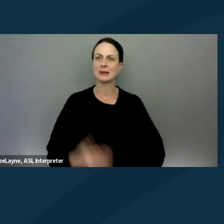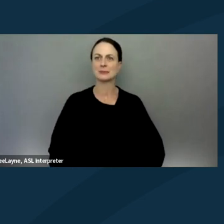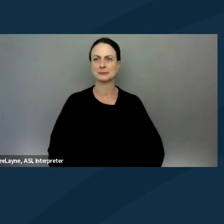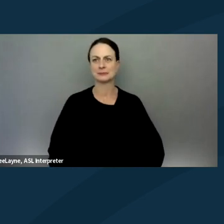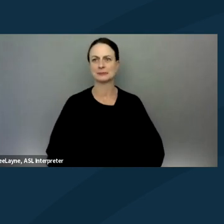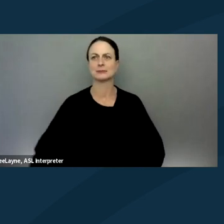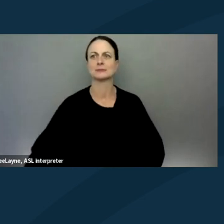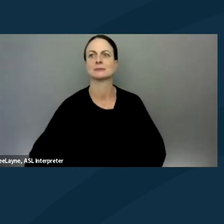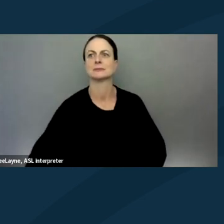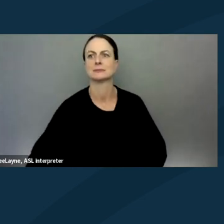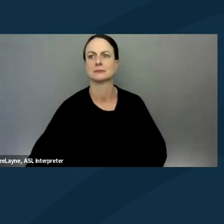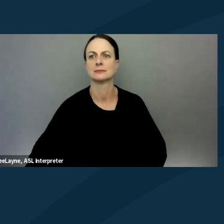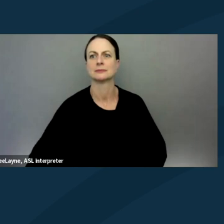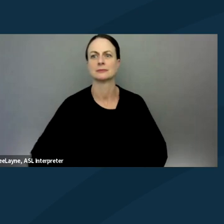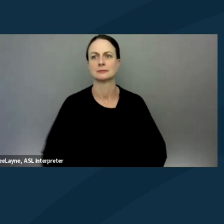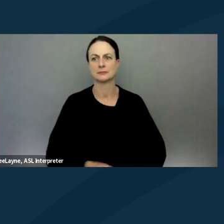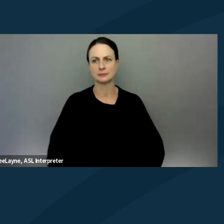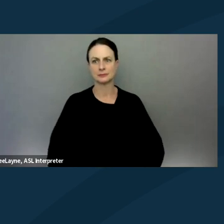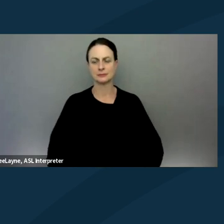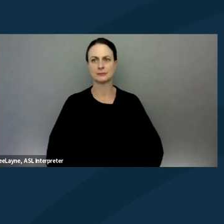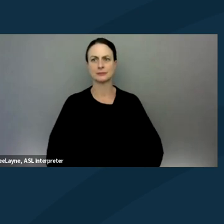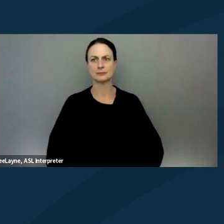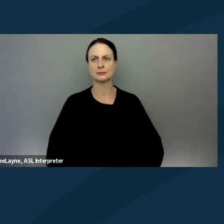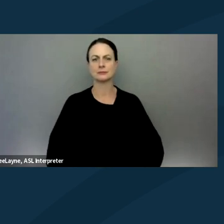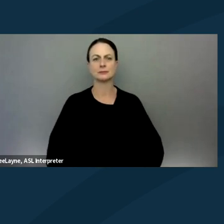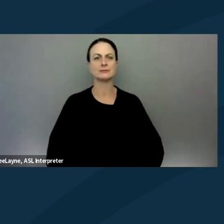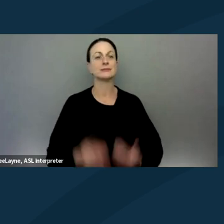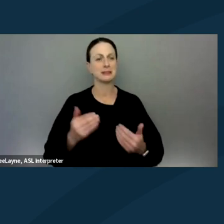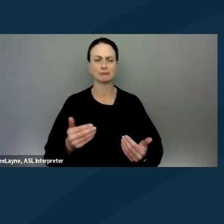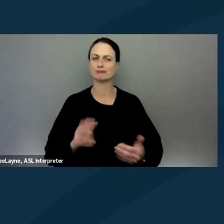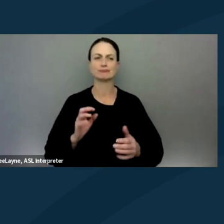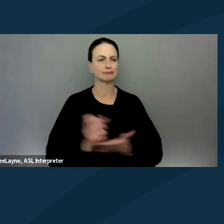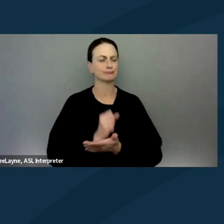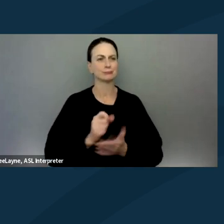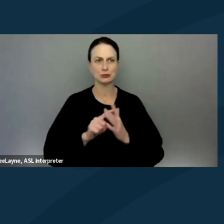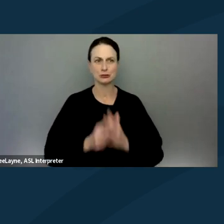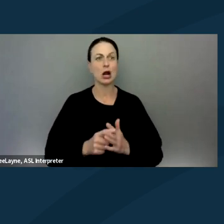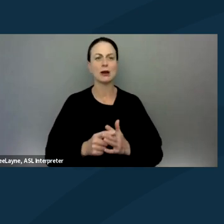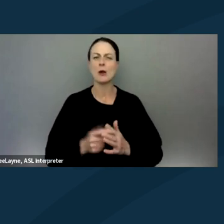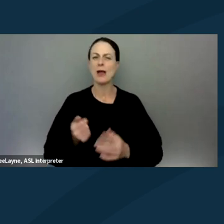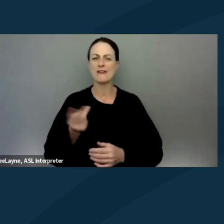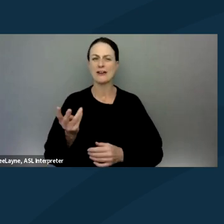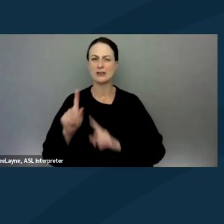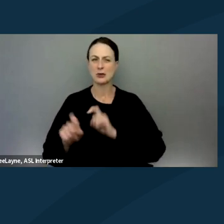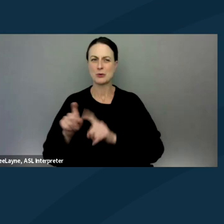And so now we'll just jump right in. We have a few questions in limited time today